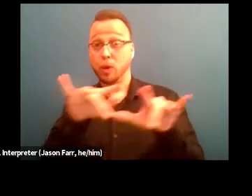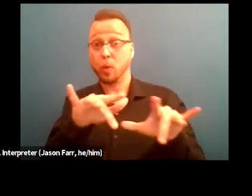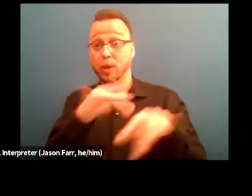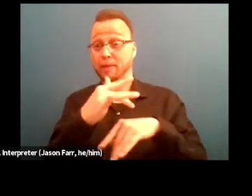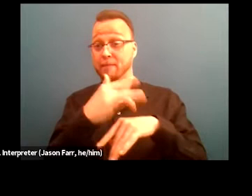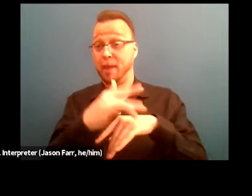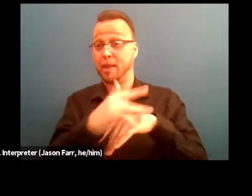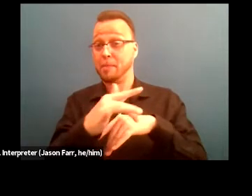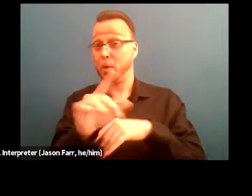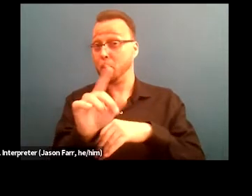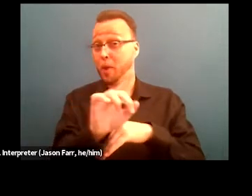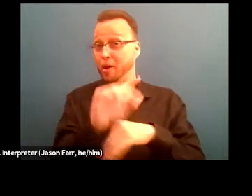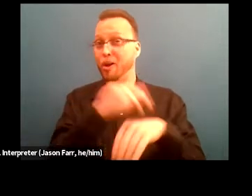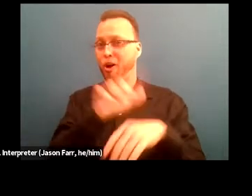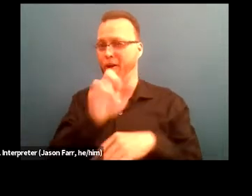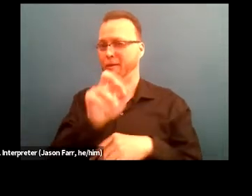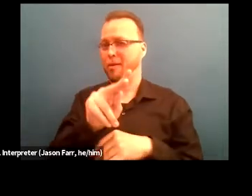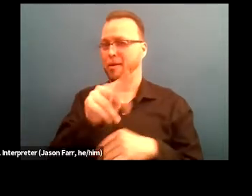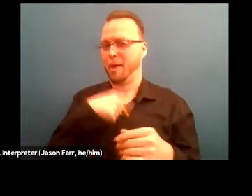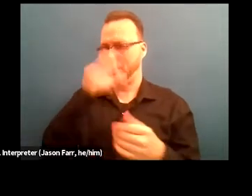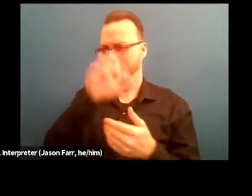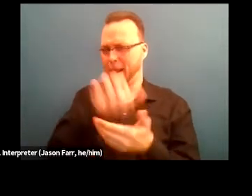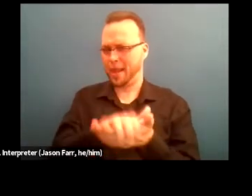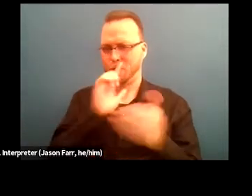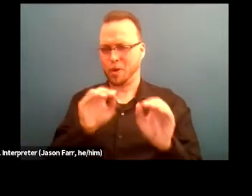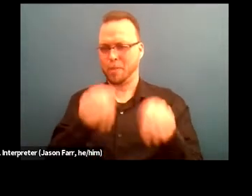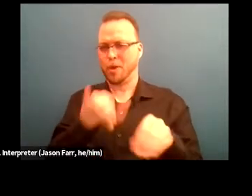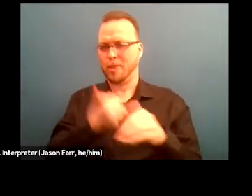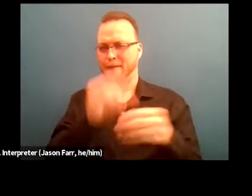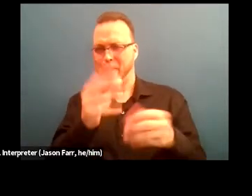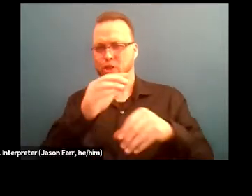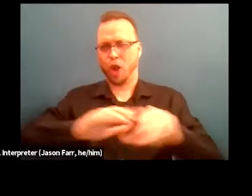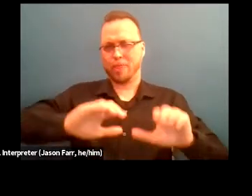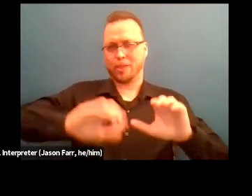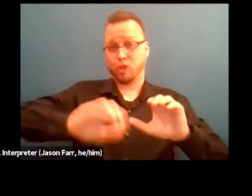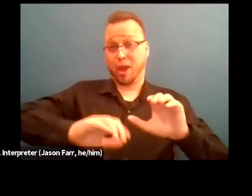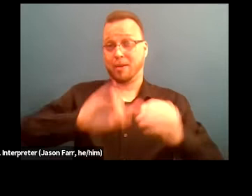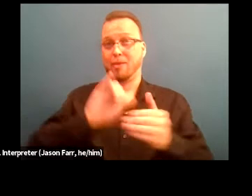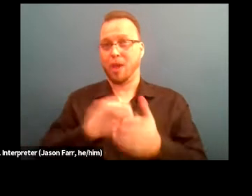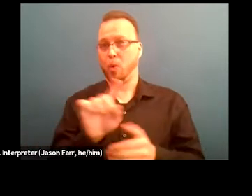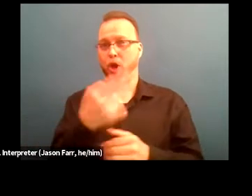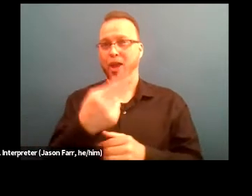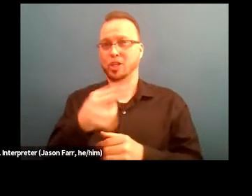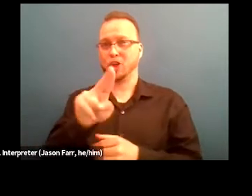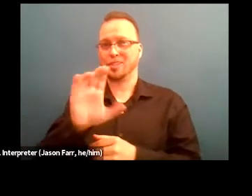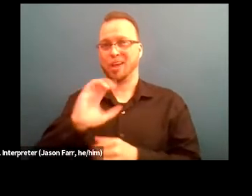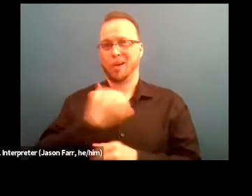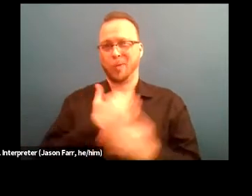materials are available at the link that I believe will be placed in the chat and that's available on the HHRC website. So during session two,